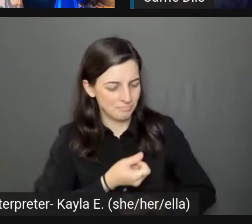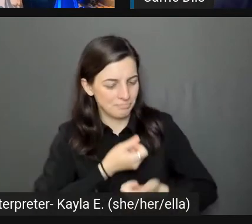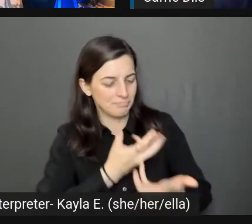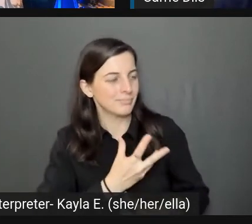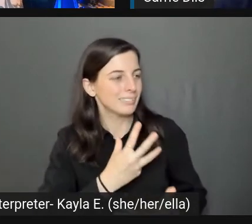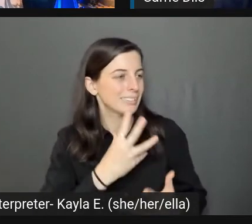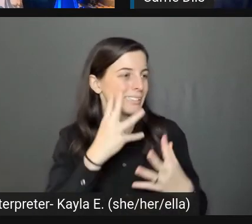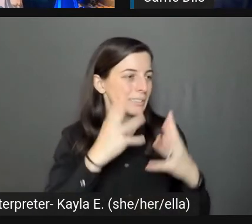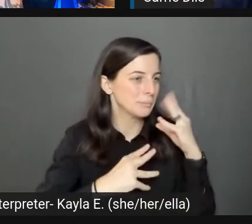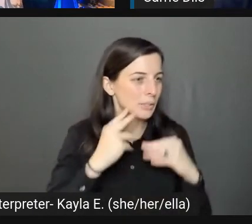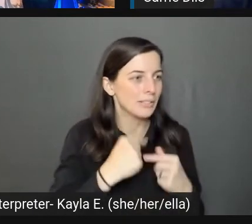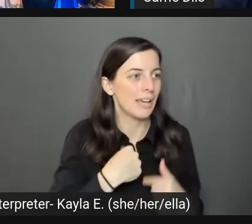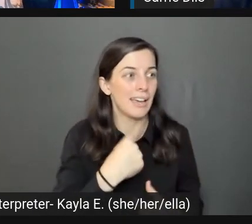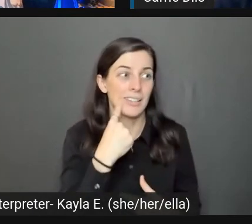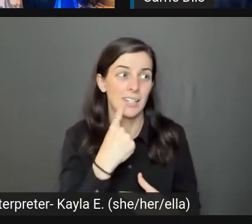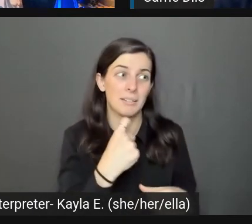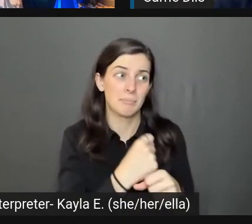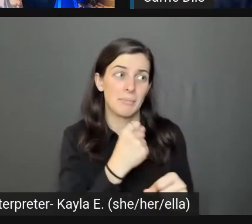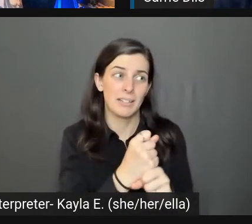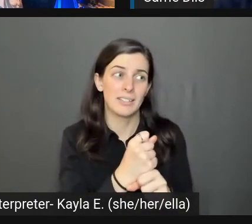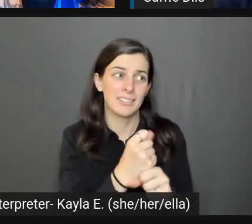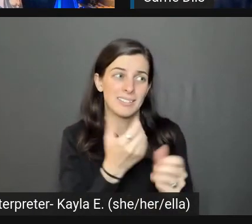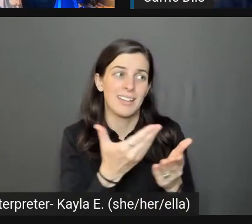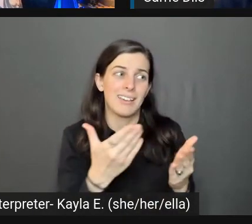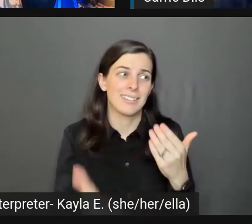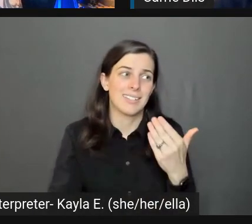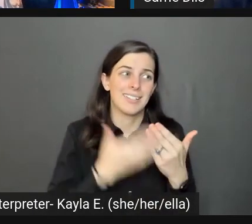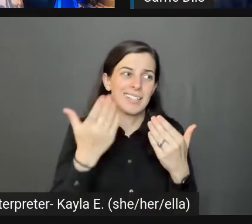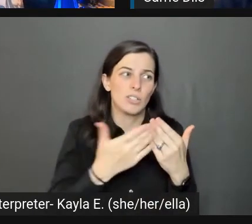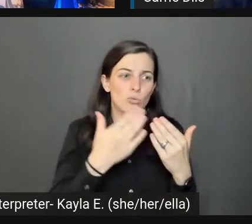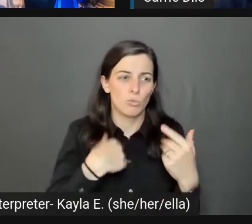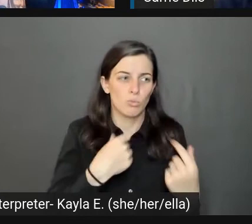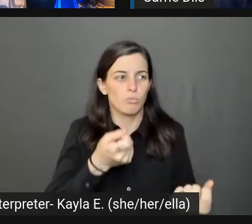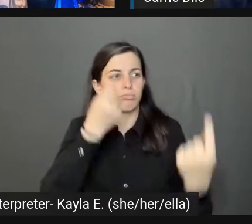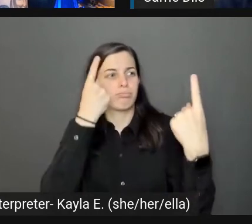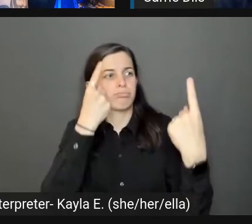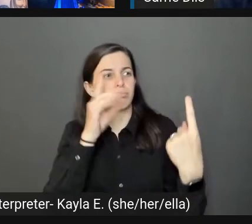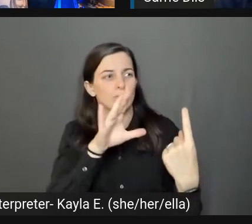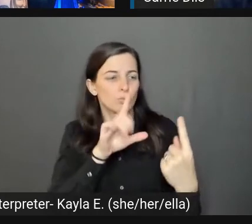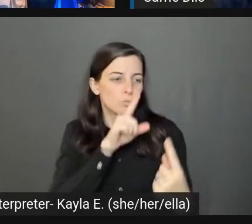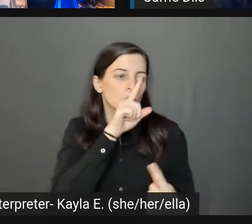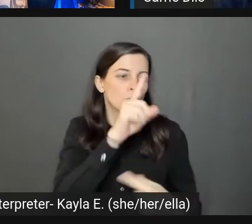I think it always makes things easier to understand when you have those real-world examples